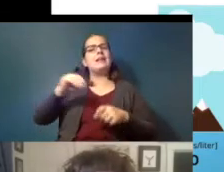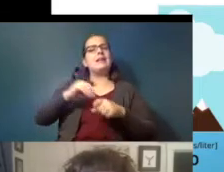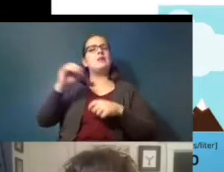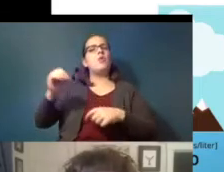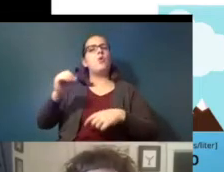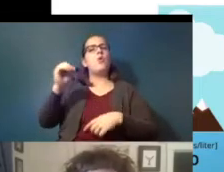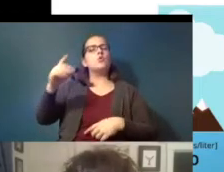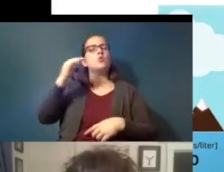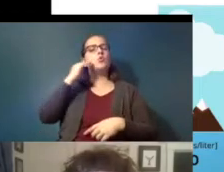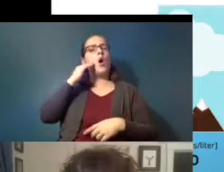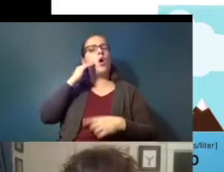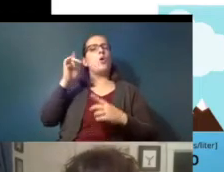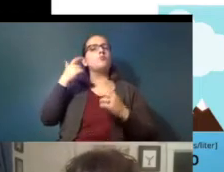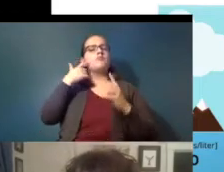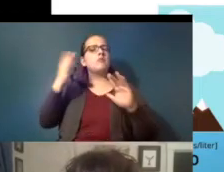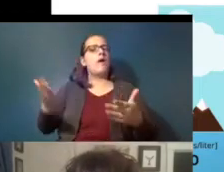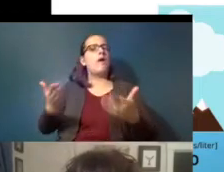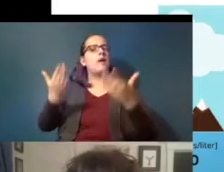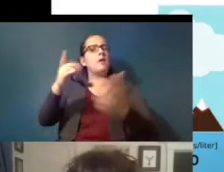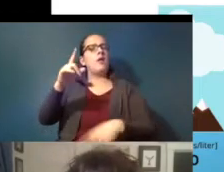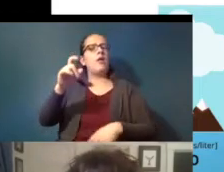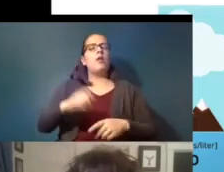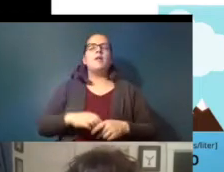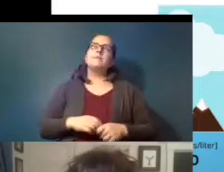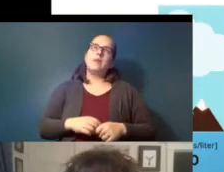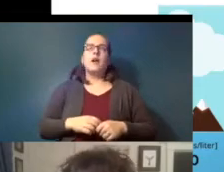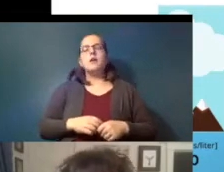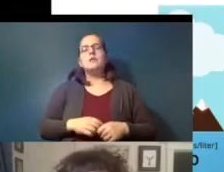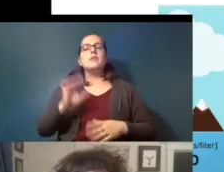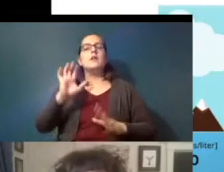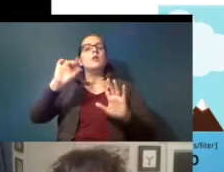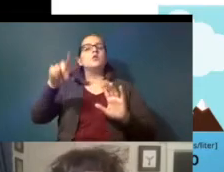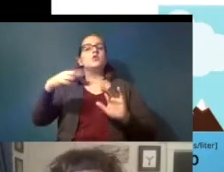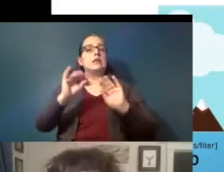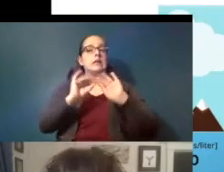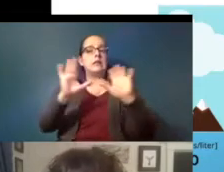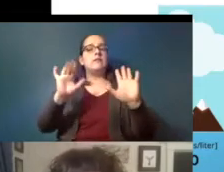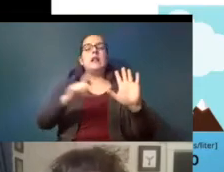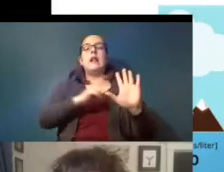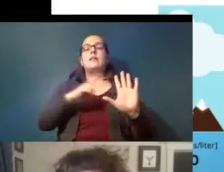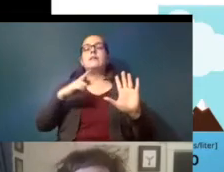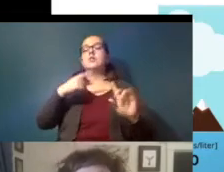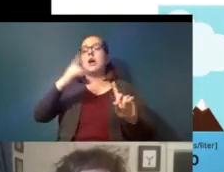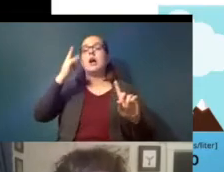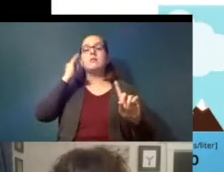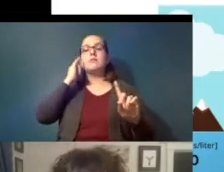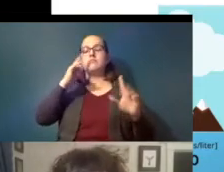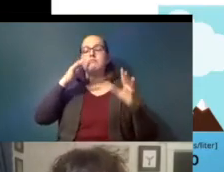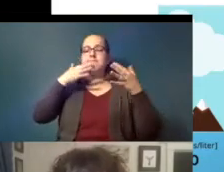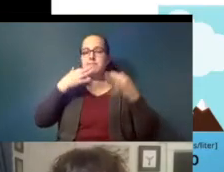been proposed yeah well just to clarify the the legislation in california is definitely moving